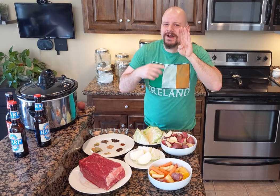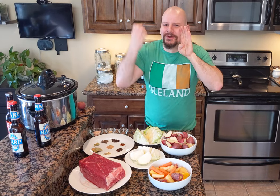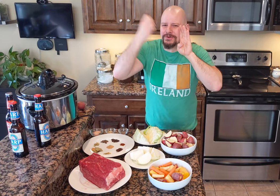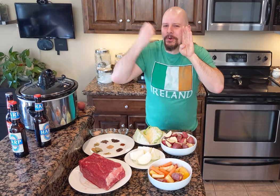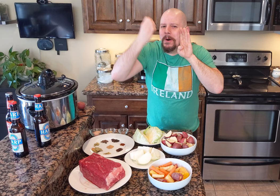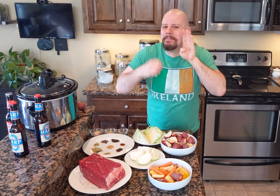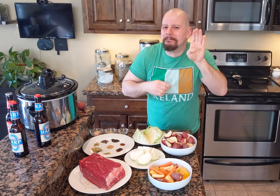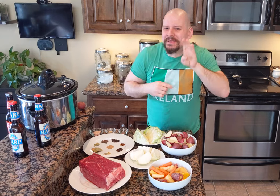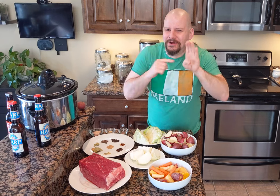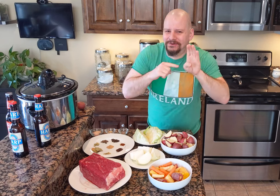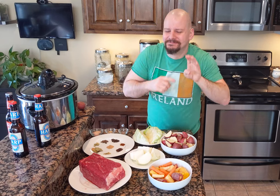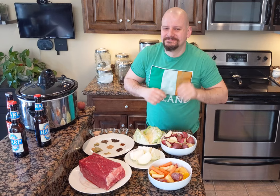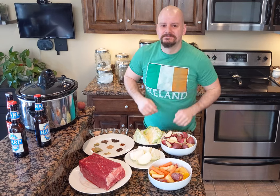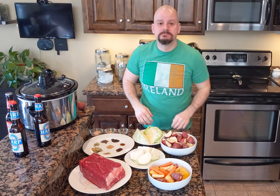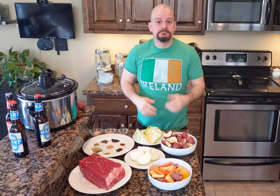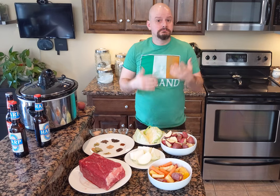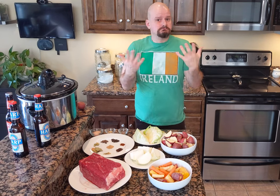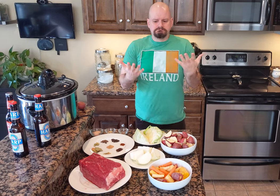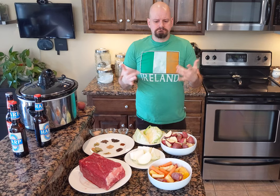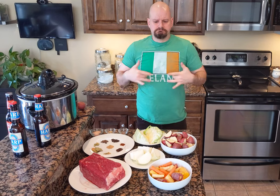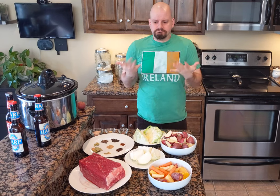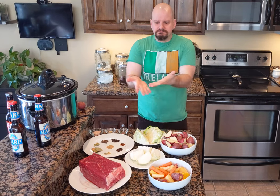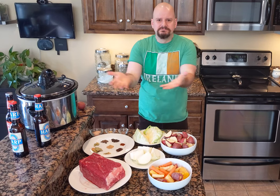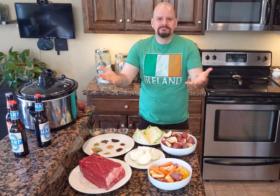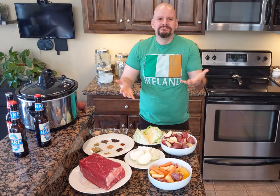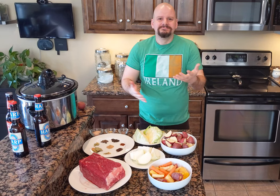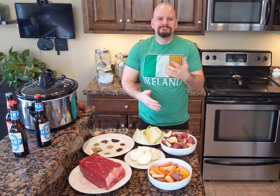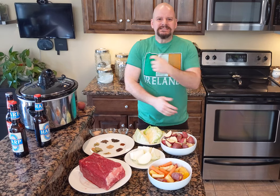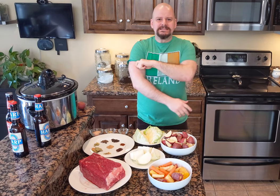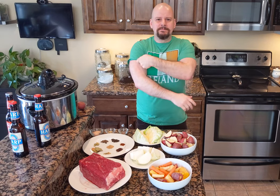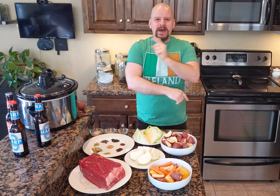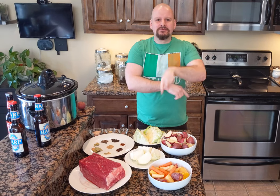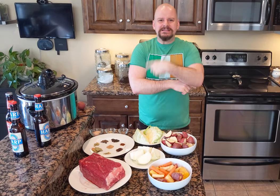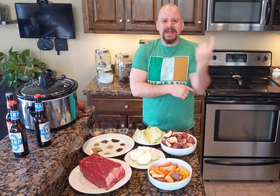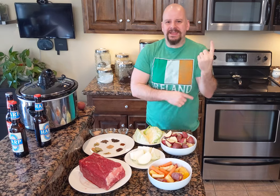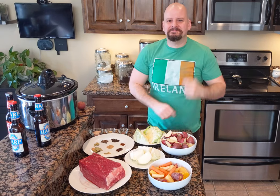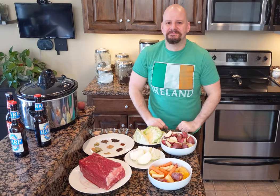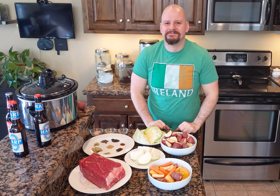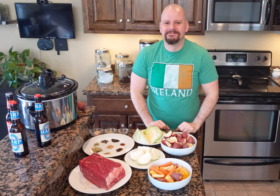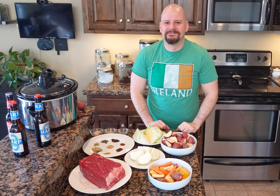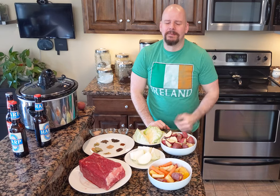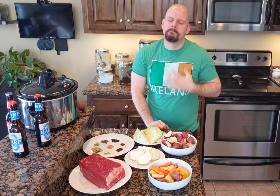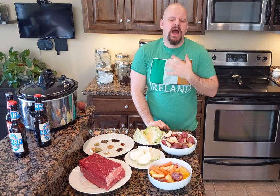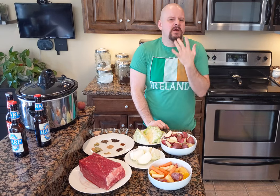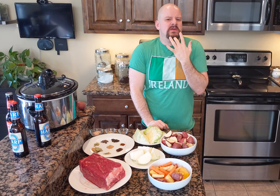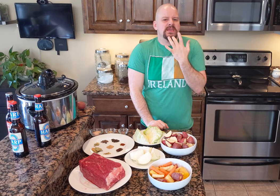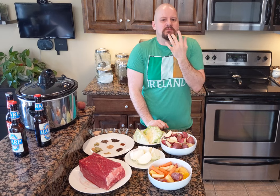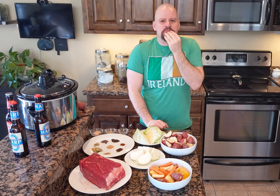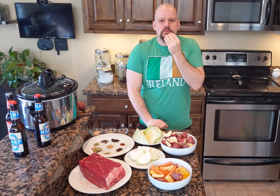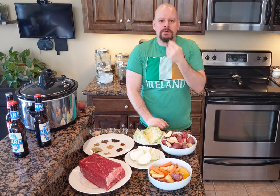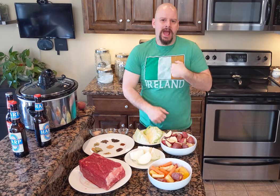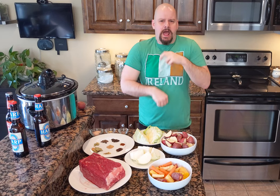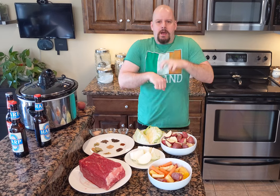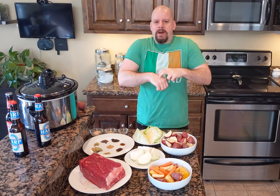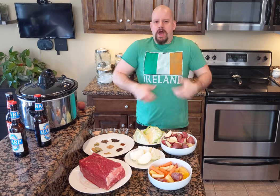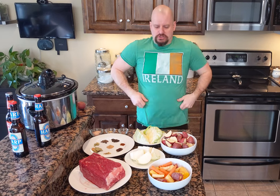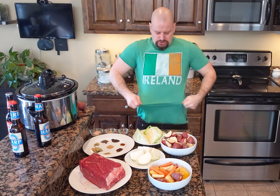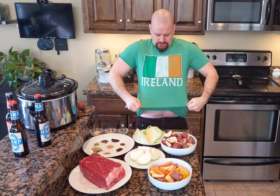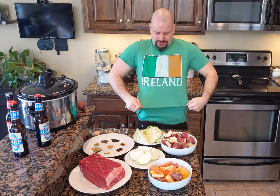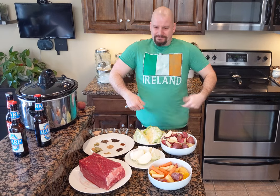Especially European beers. This is a special event of St. Patrick's day. Here's my favourite food, I'm Irish.